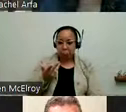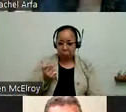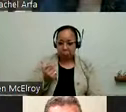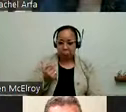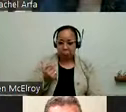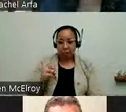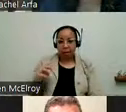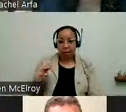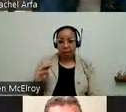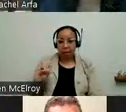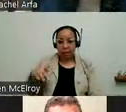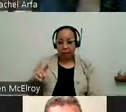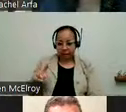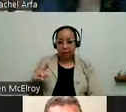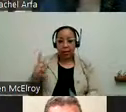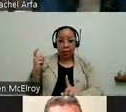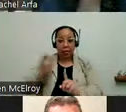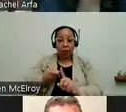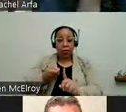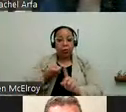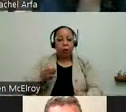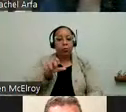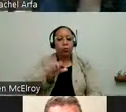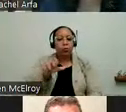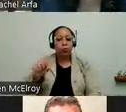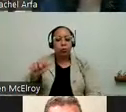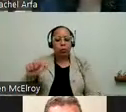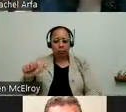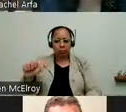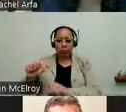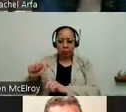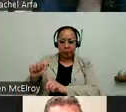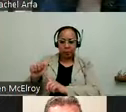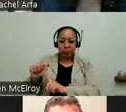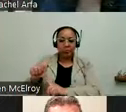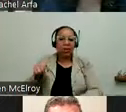MOPD's gotten a grant from the Social Security Administration. And it's a